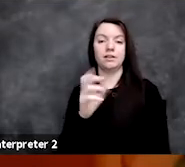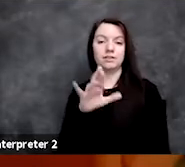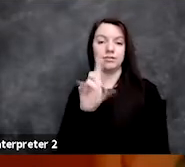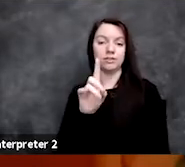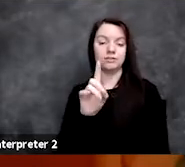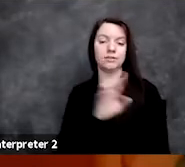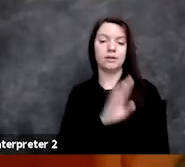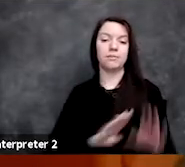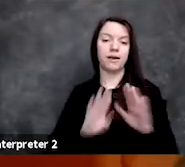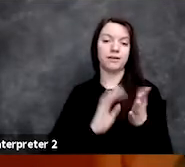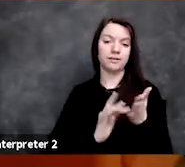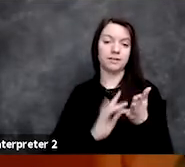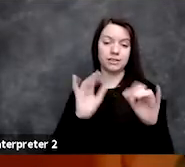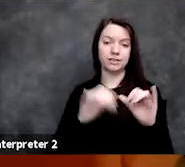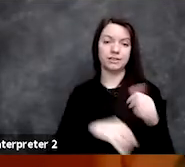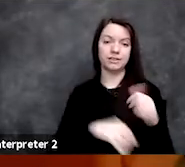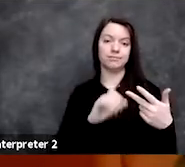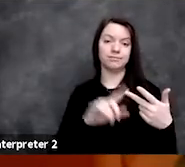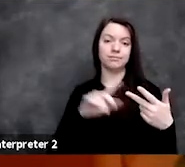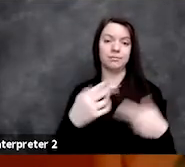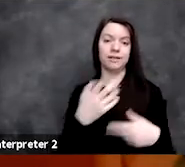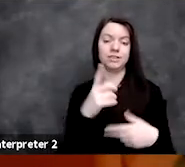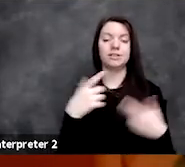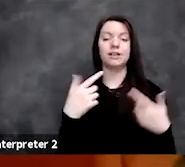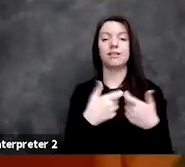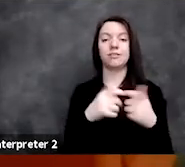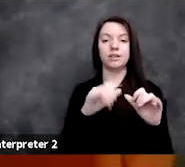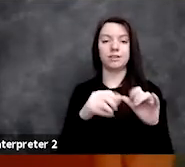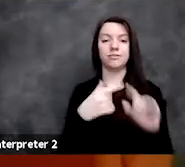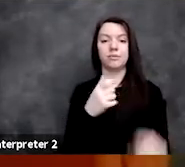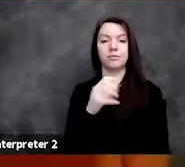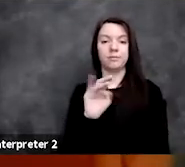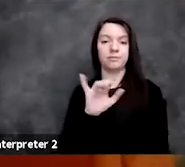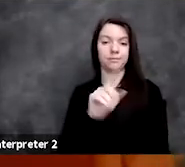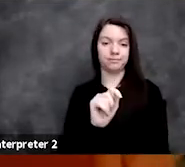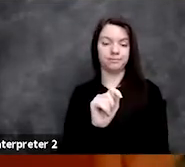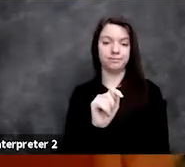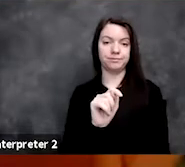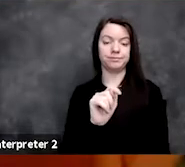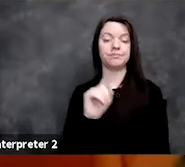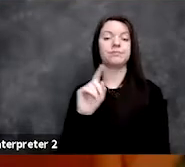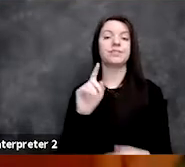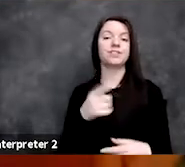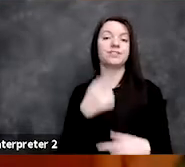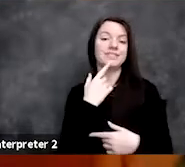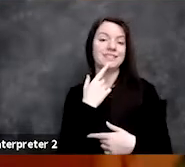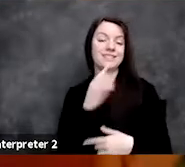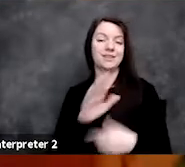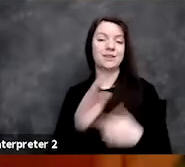and a PhD in Electrical Engineering from MIT, where she claims her most lasting legacy